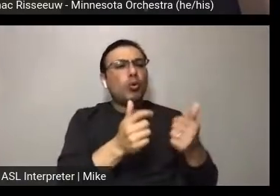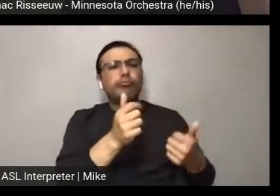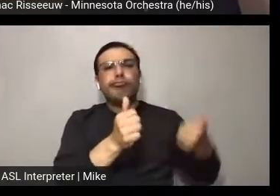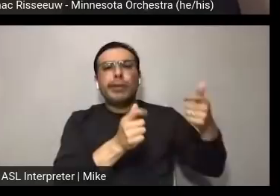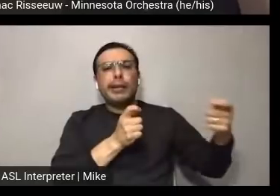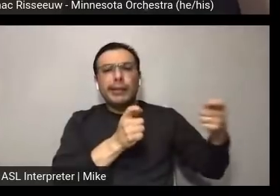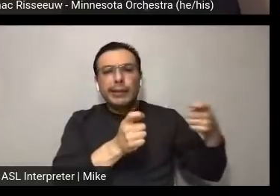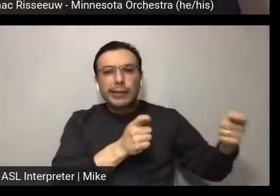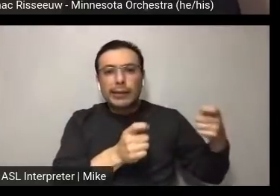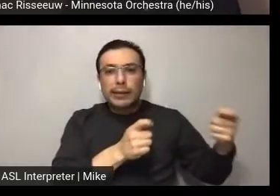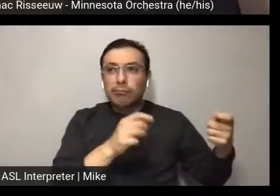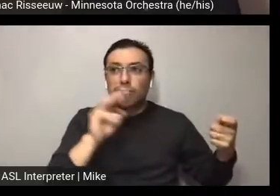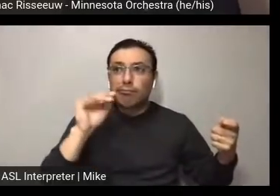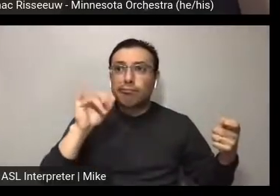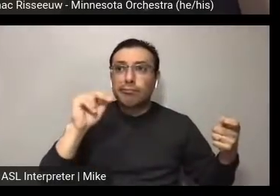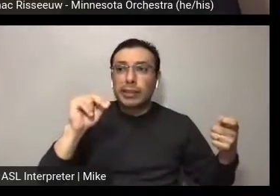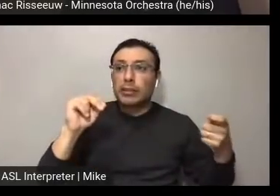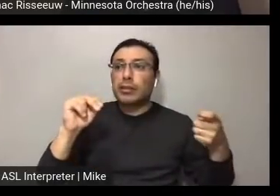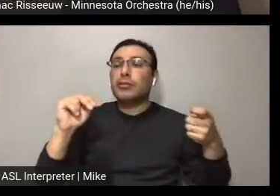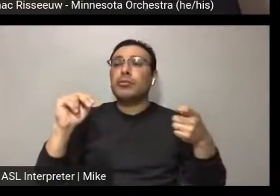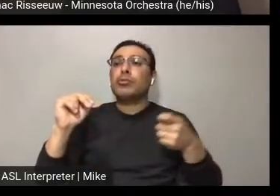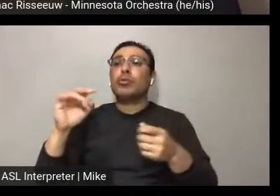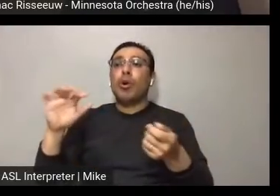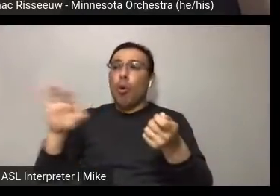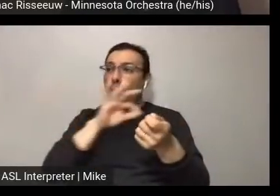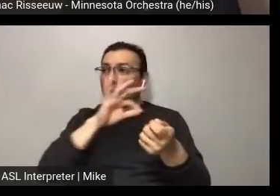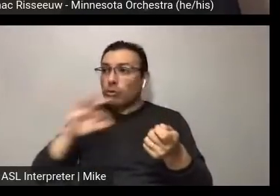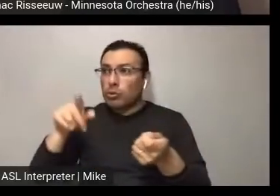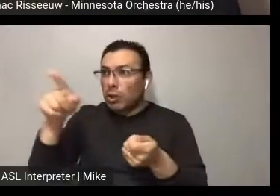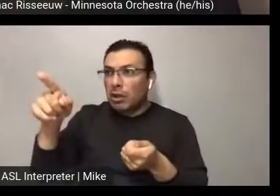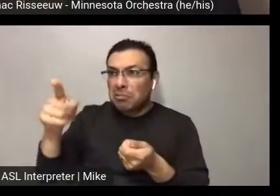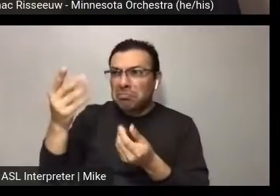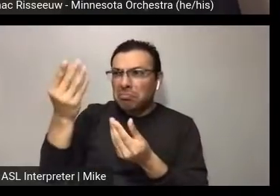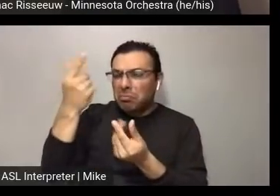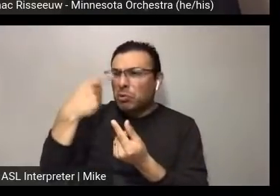Minnesota Orchestra can talk about how you overcame some of the union